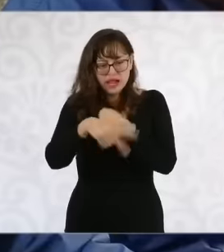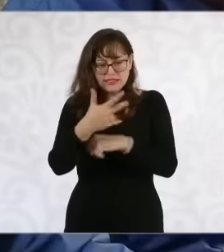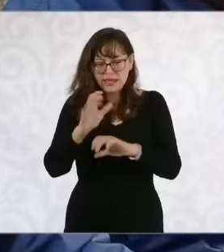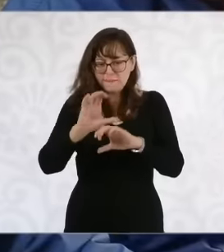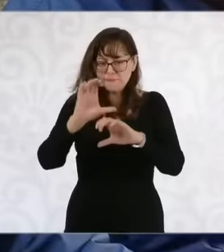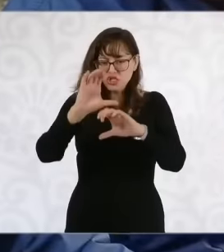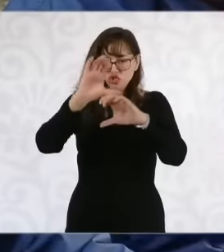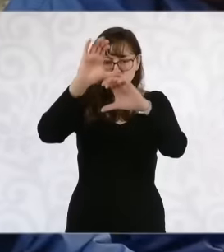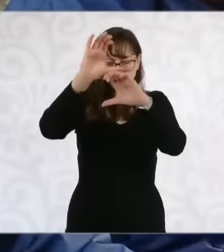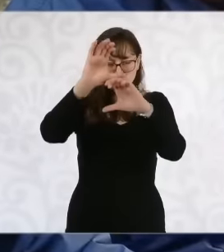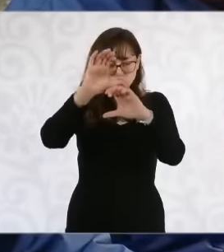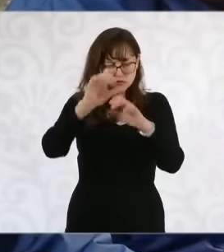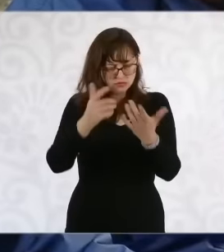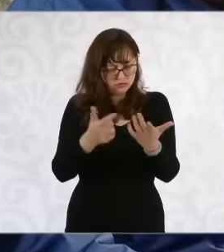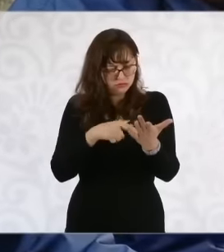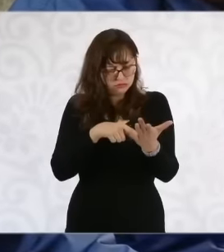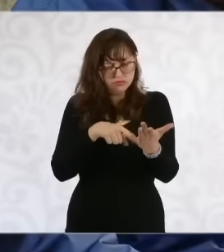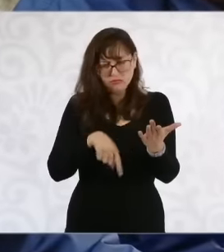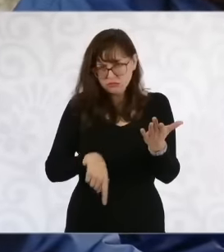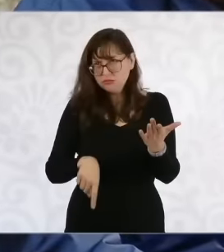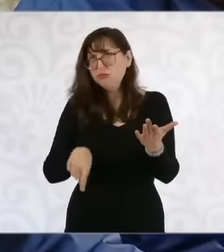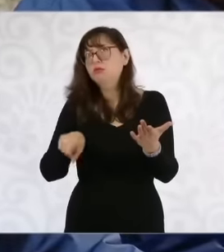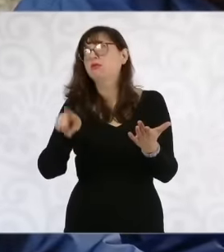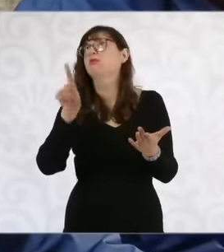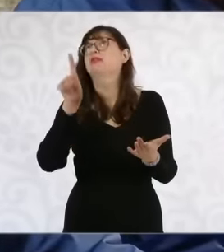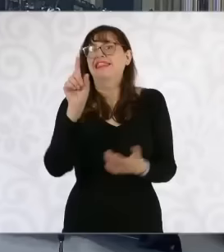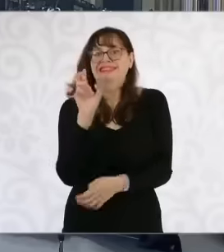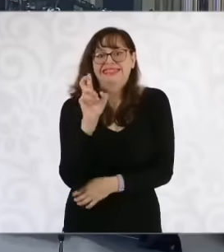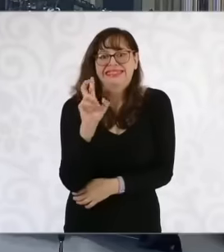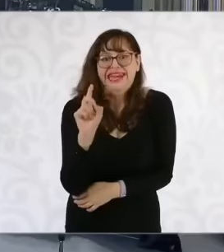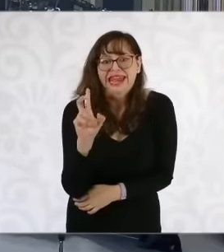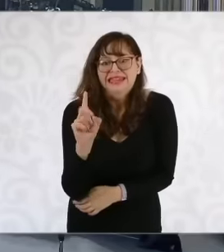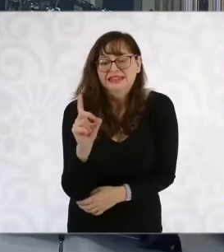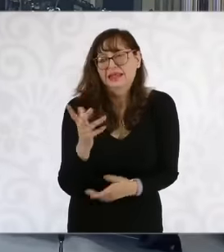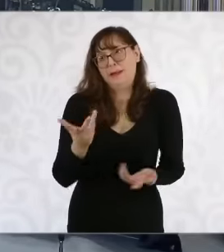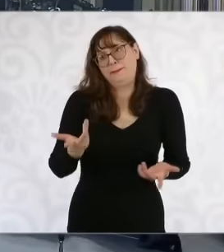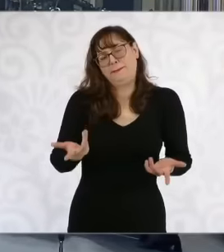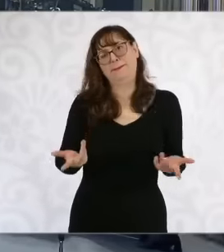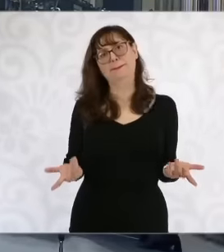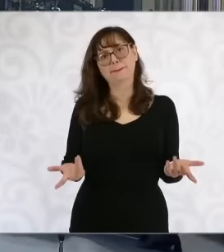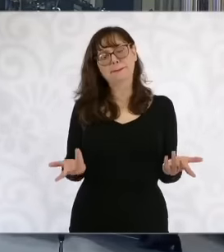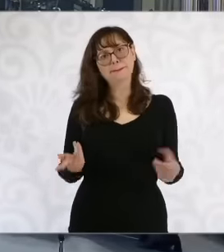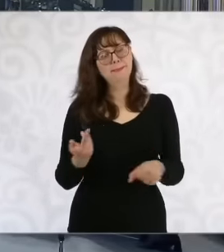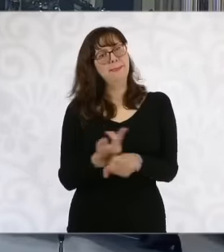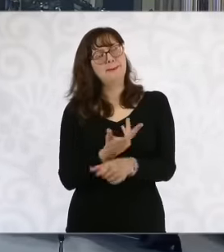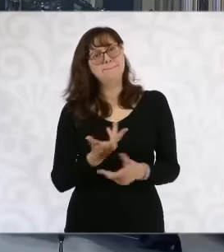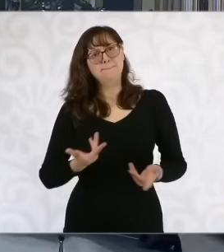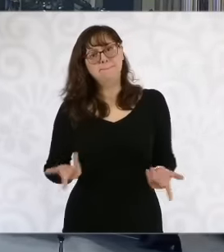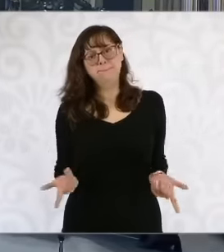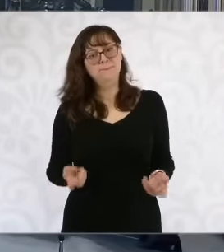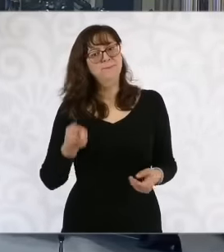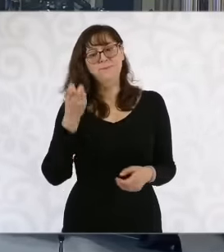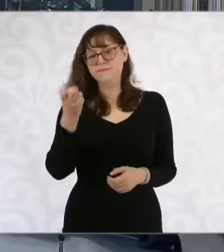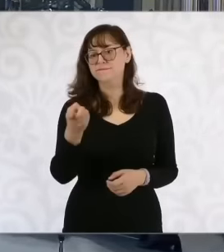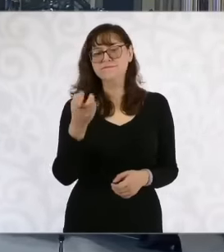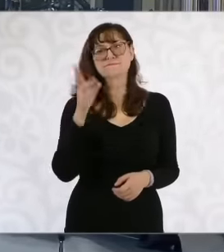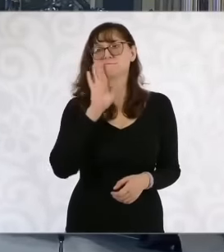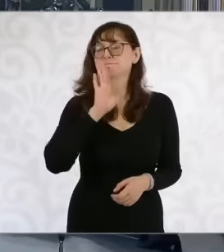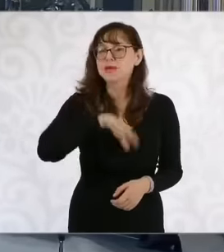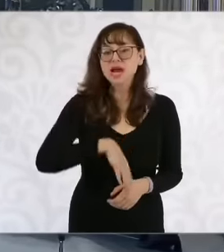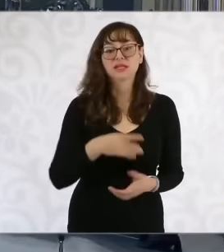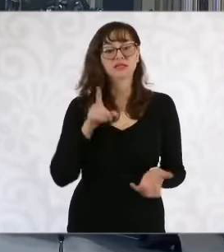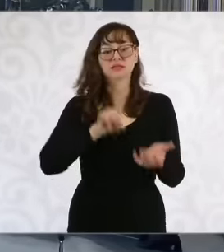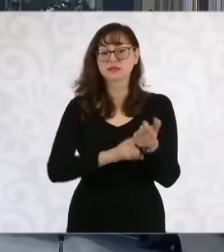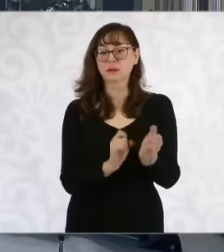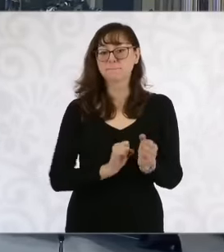it is a cynicism it is an impunity it is the influence peddling that is There have been